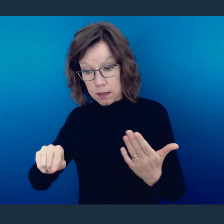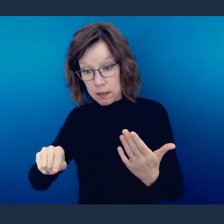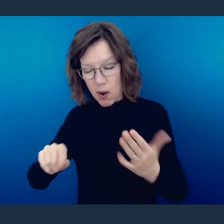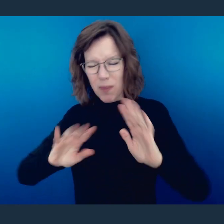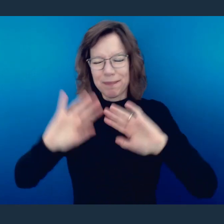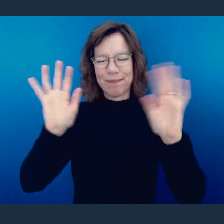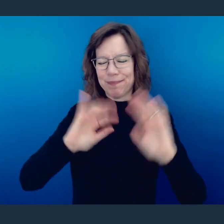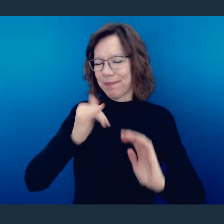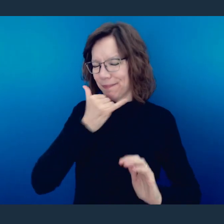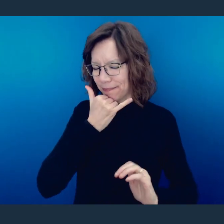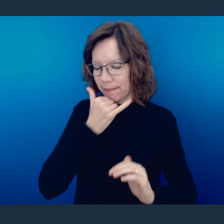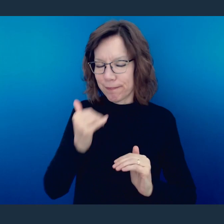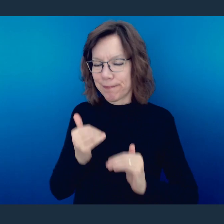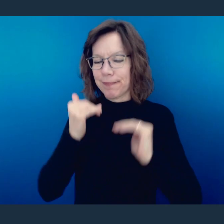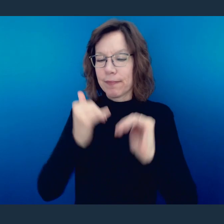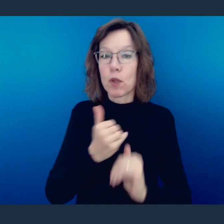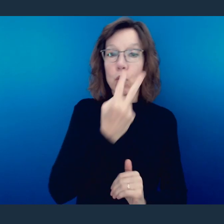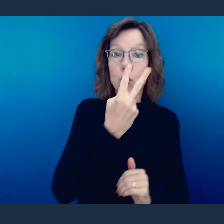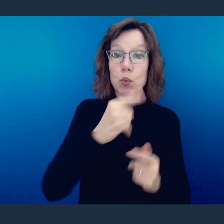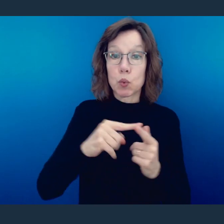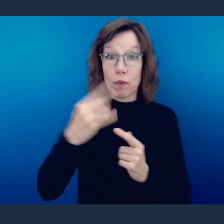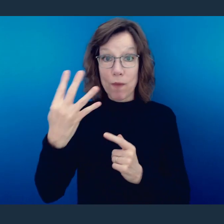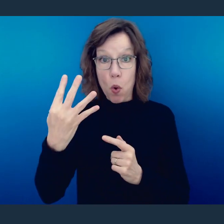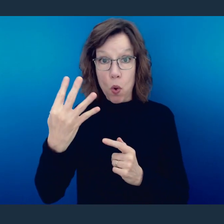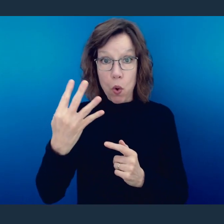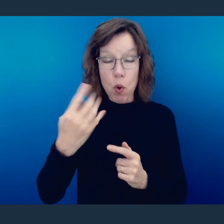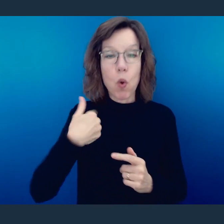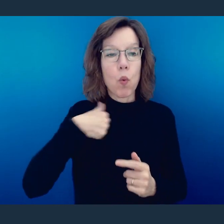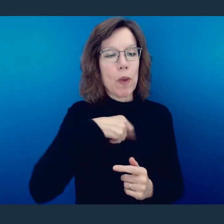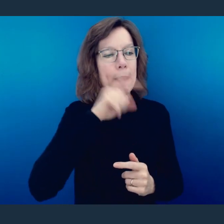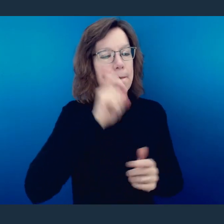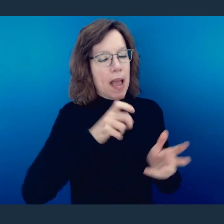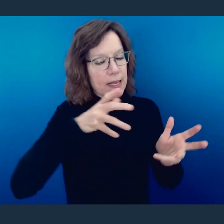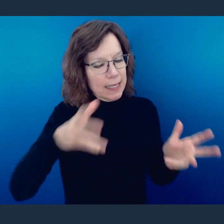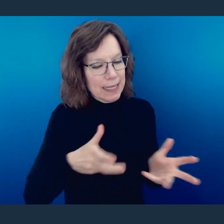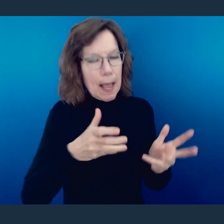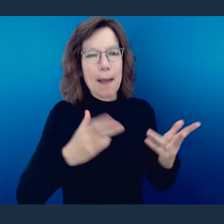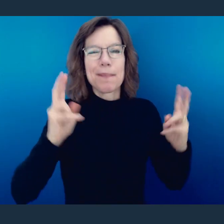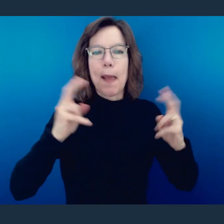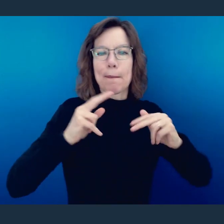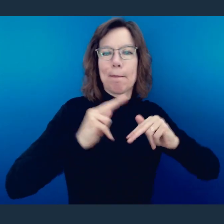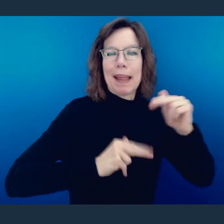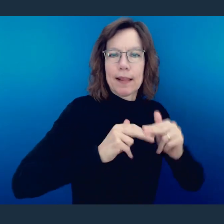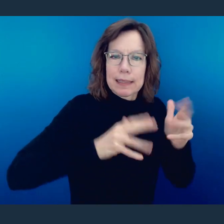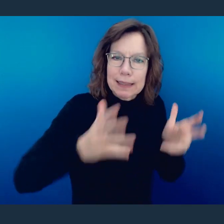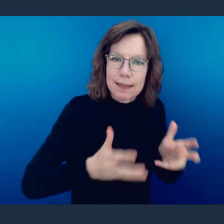called to -- I'm sorry, verses 2-4 -- we're called to build one another. So we're called